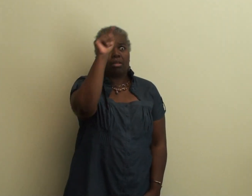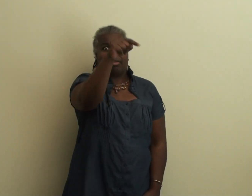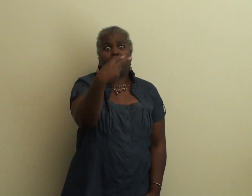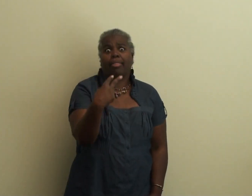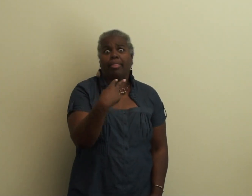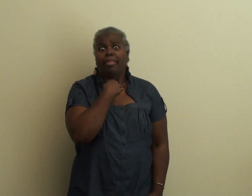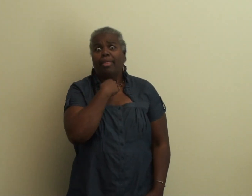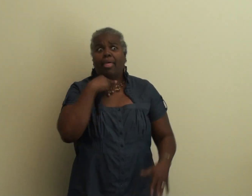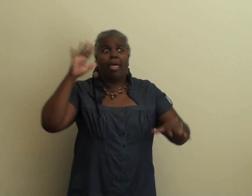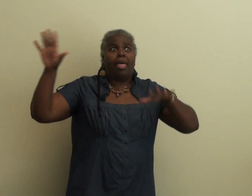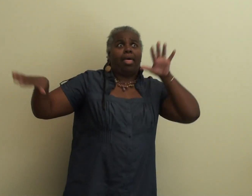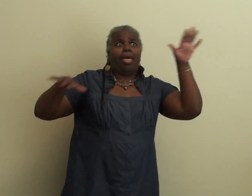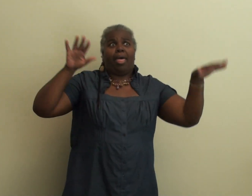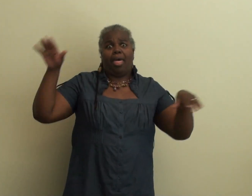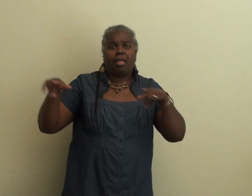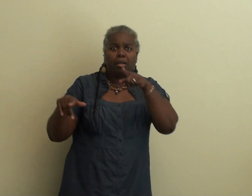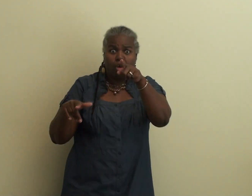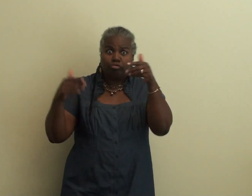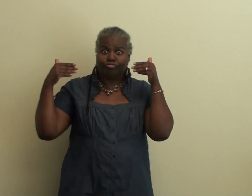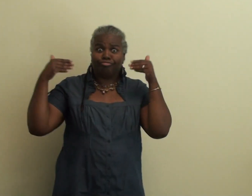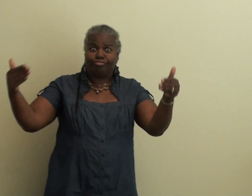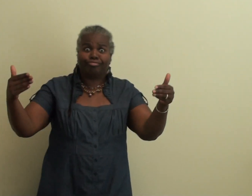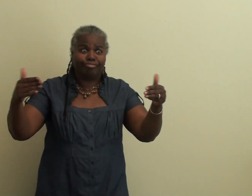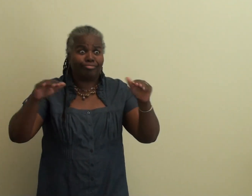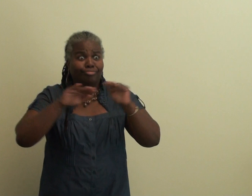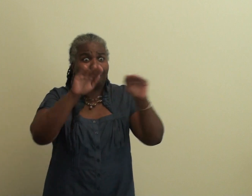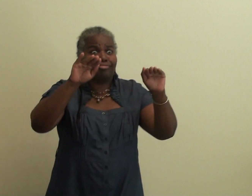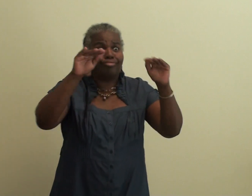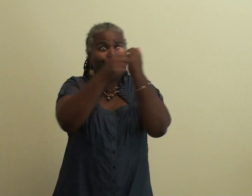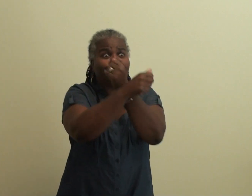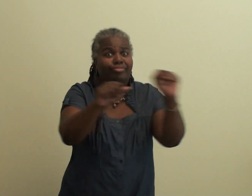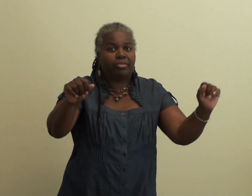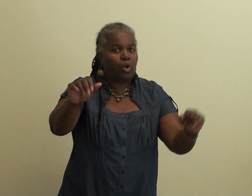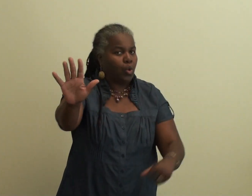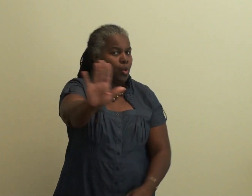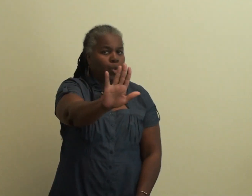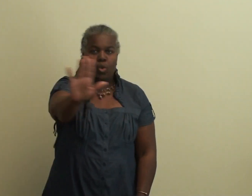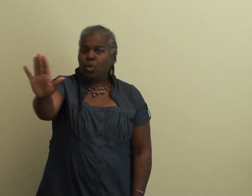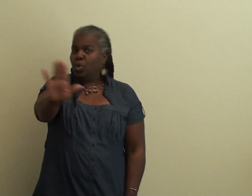If you yourself happen to see someone else who is stuck in a rip current. It is very